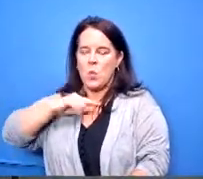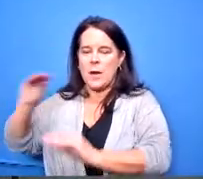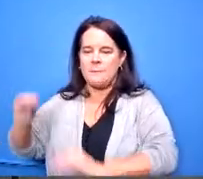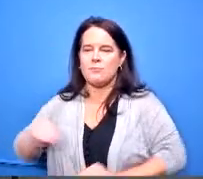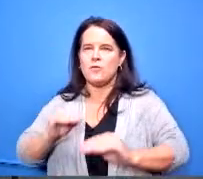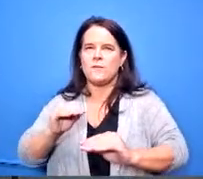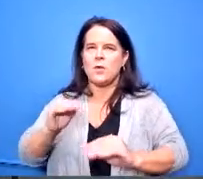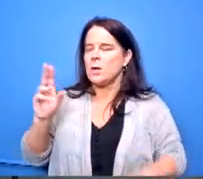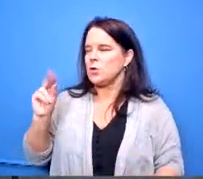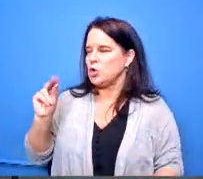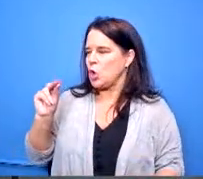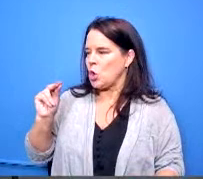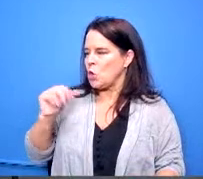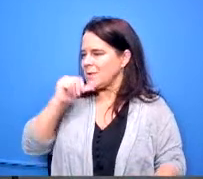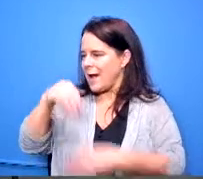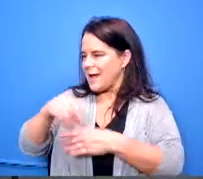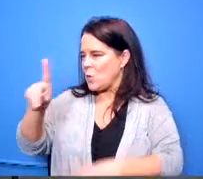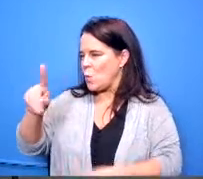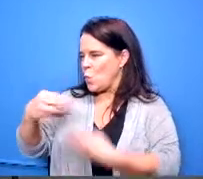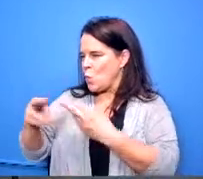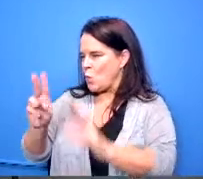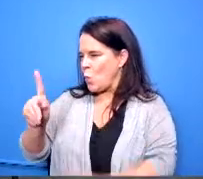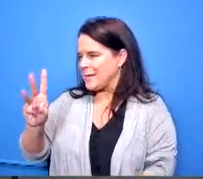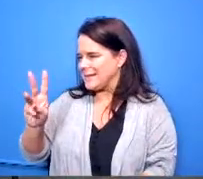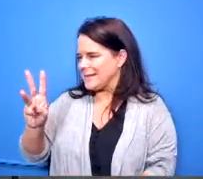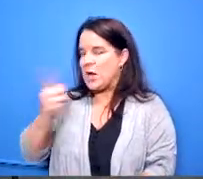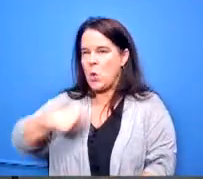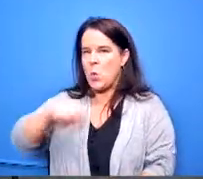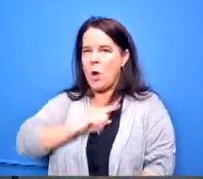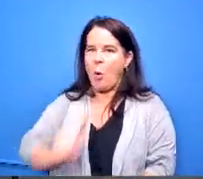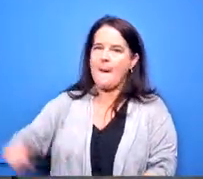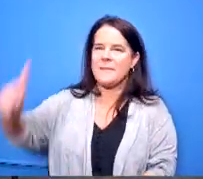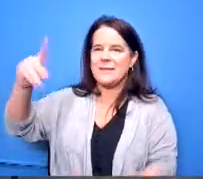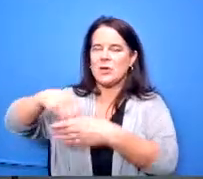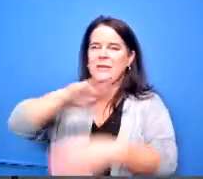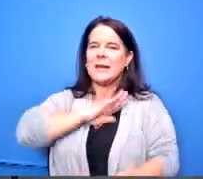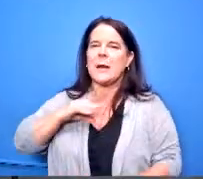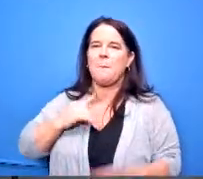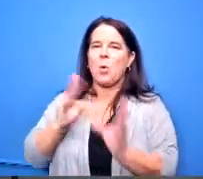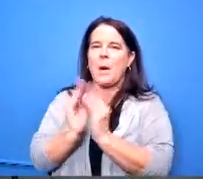we're not in 116 anymore though we're upstairs in our board meeting room this meeting is to be